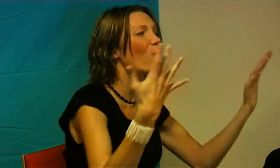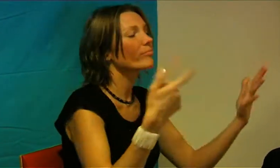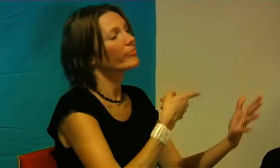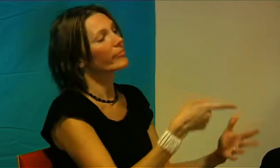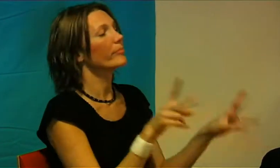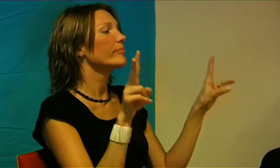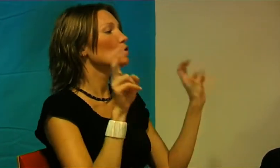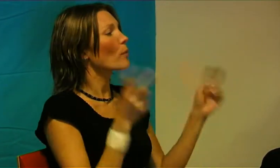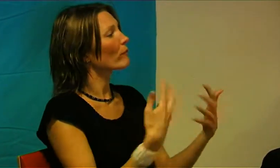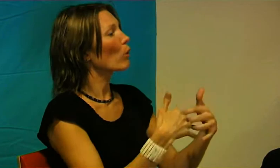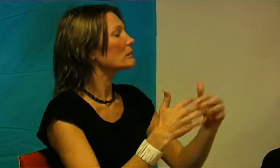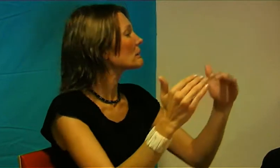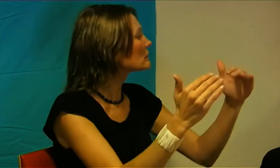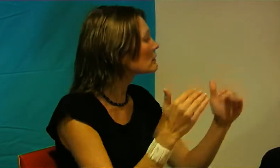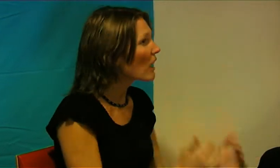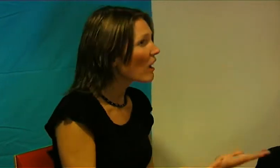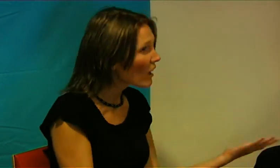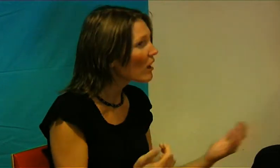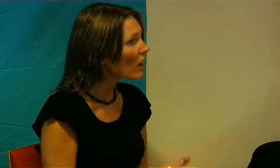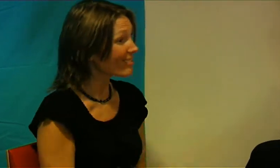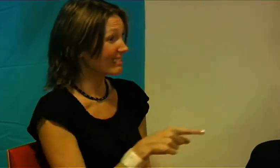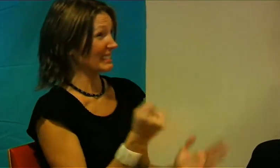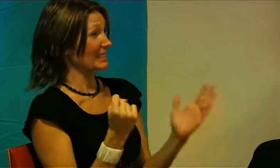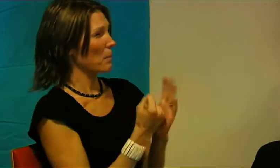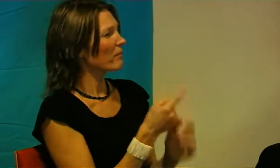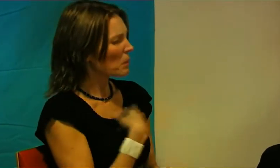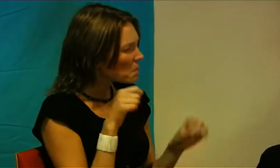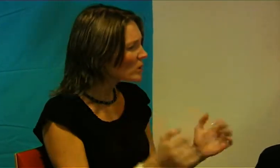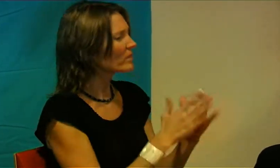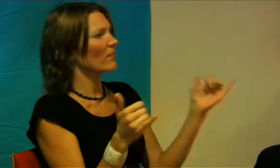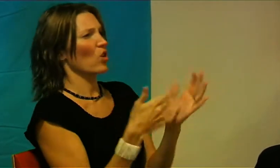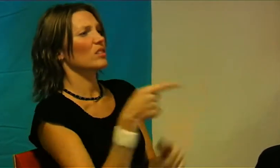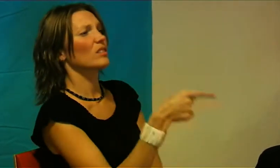a disability. We need to release ourselves from this label.